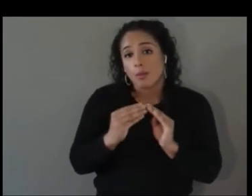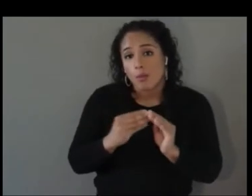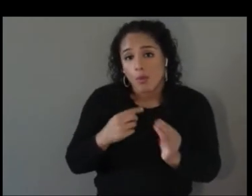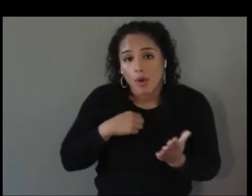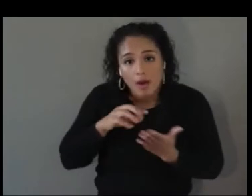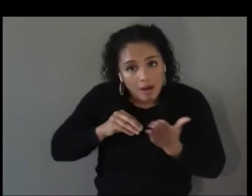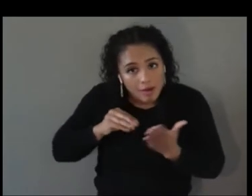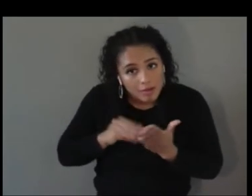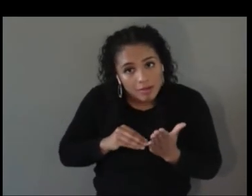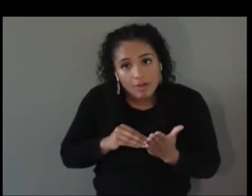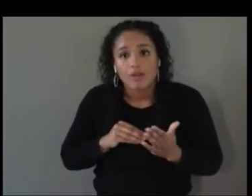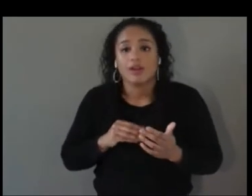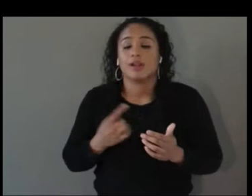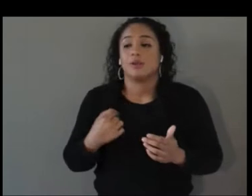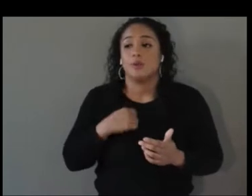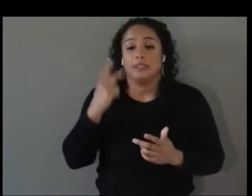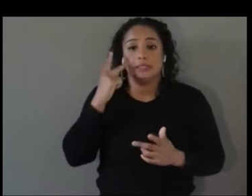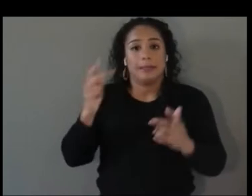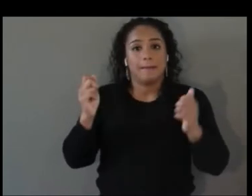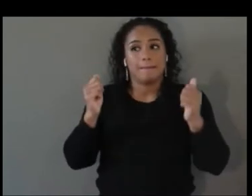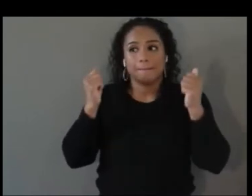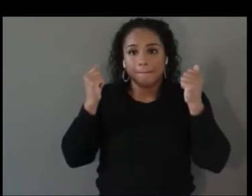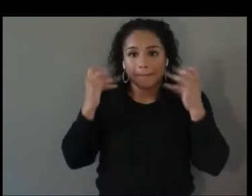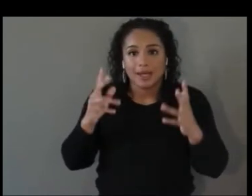demographics, traditionally marginalized populations